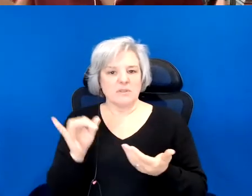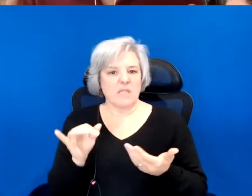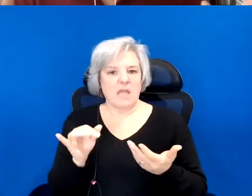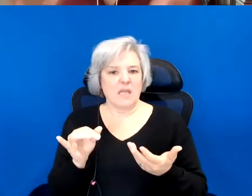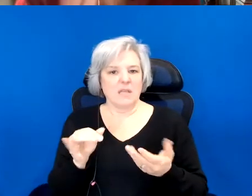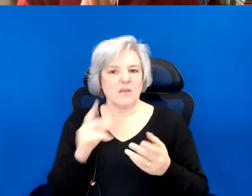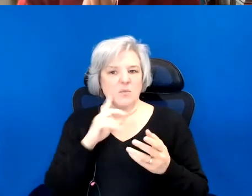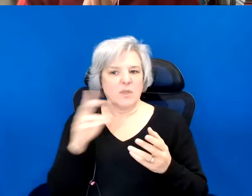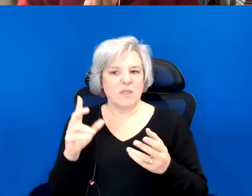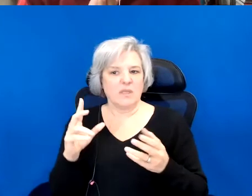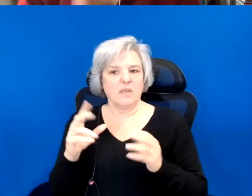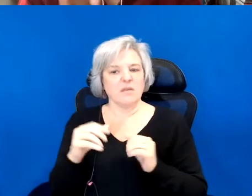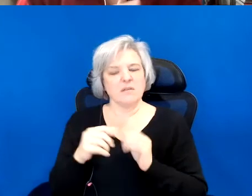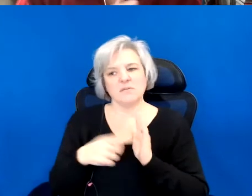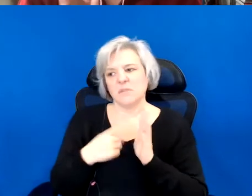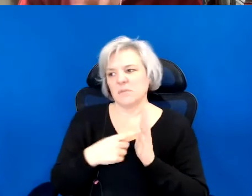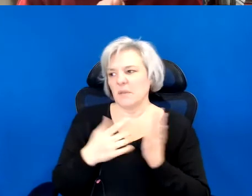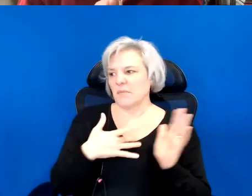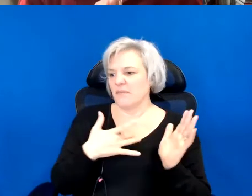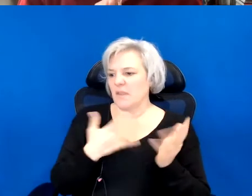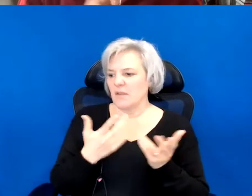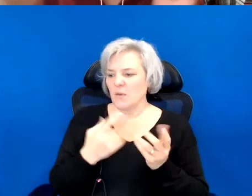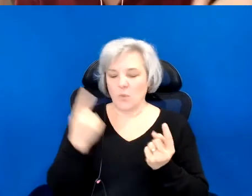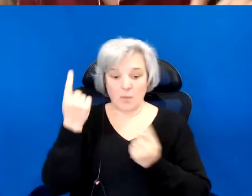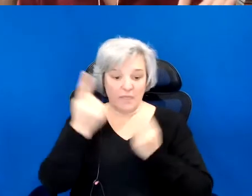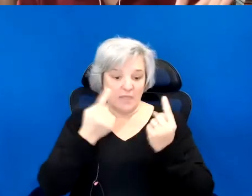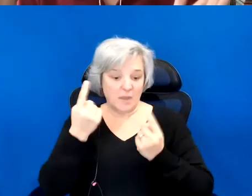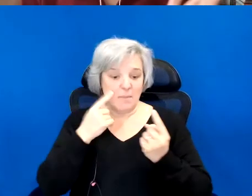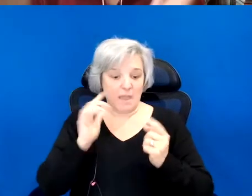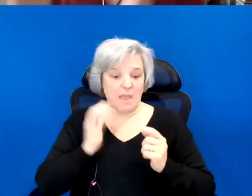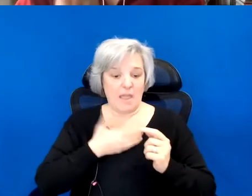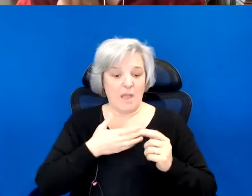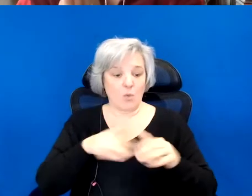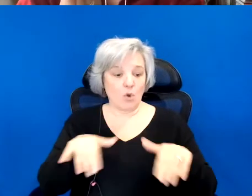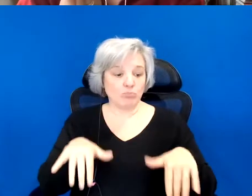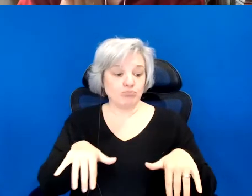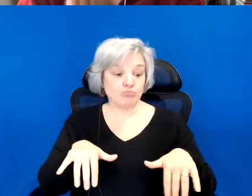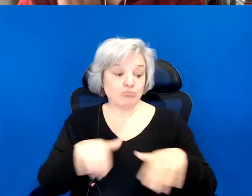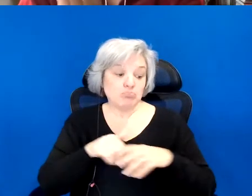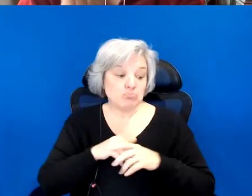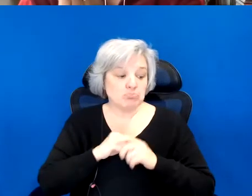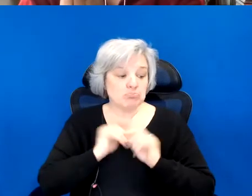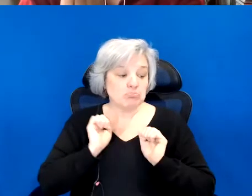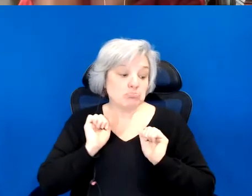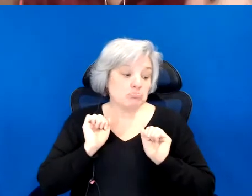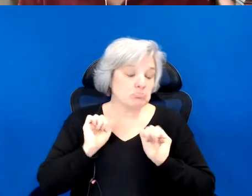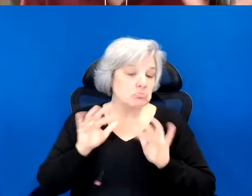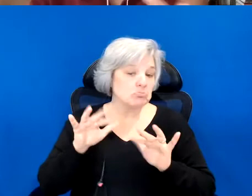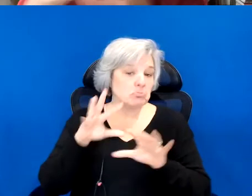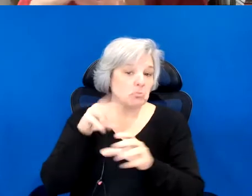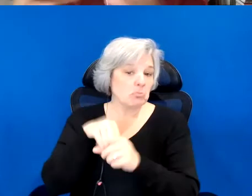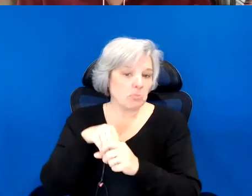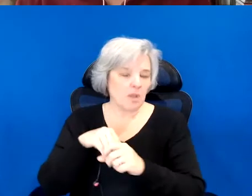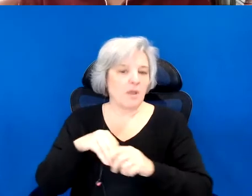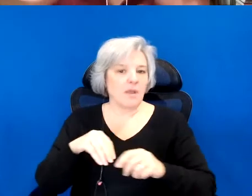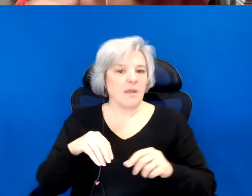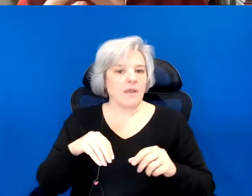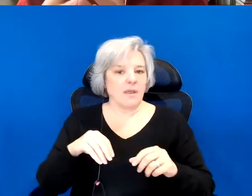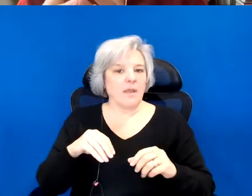So sometimes when we are thinking about complicity, it is allowing us to conflate or twofold,